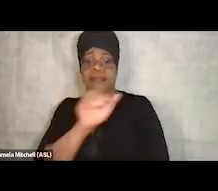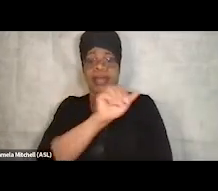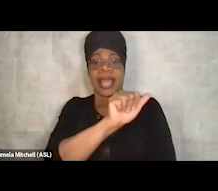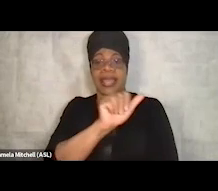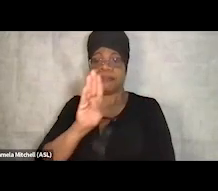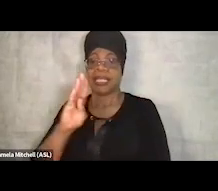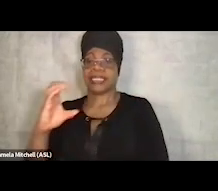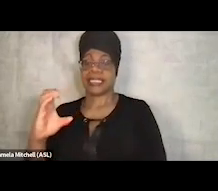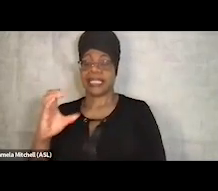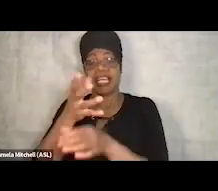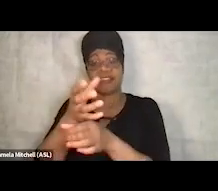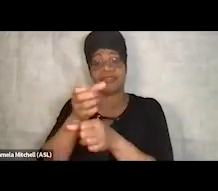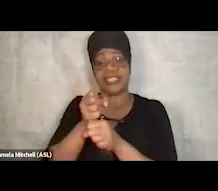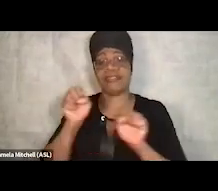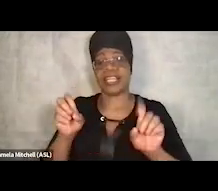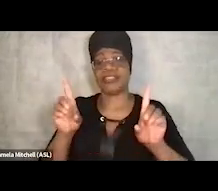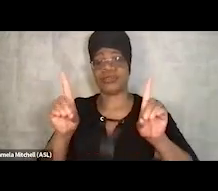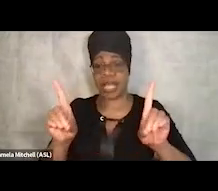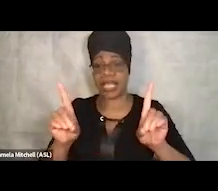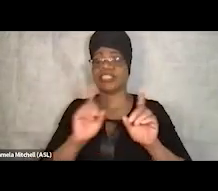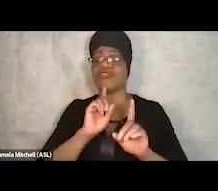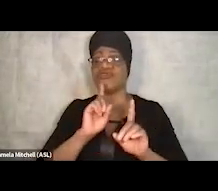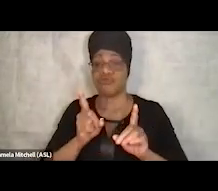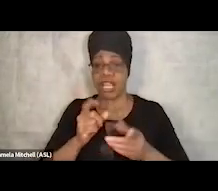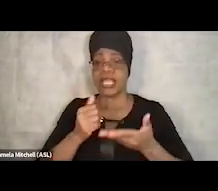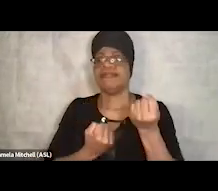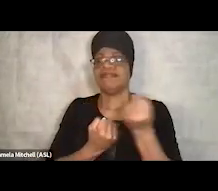can help along that journey and that path. So we've got some grant funding